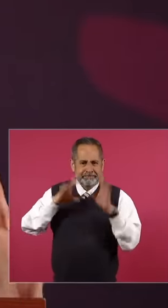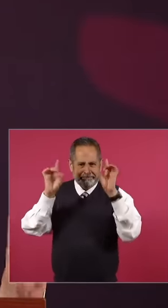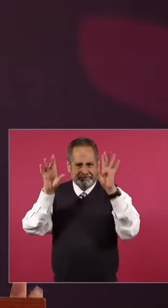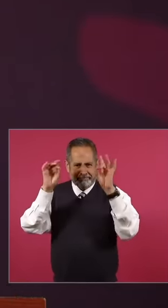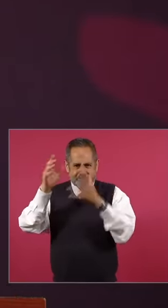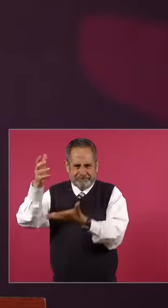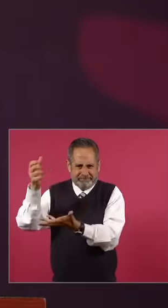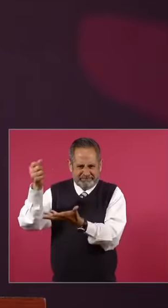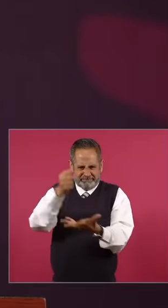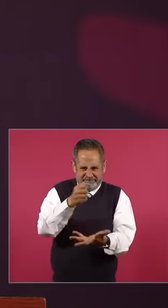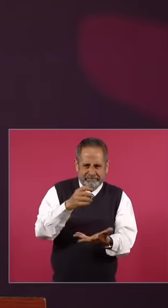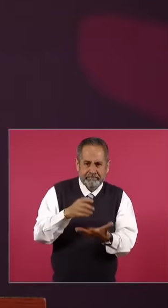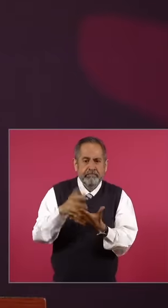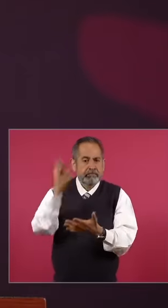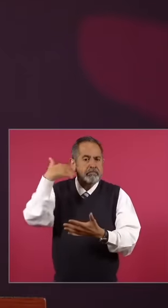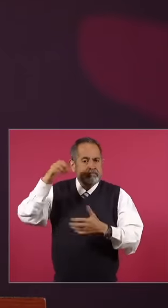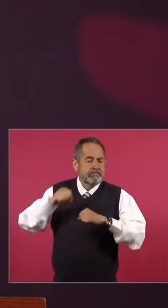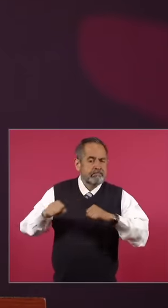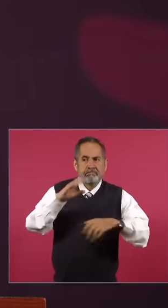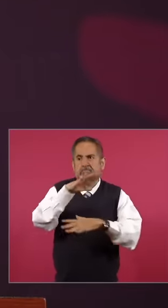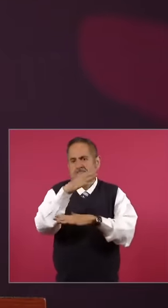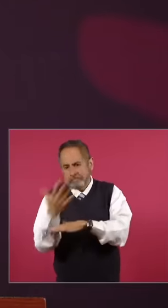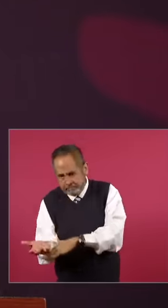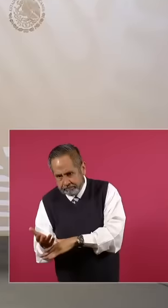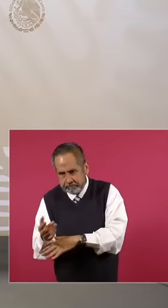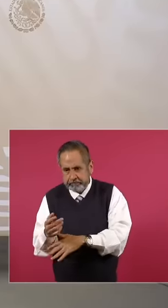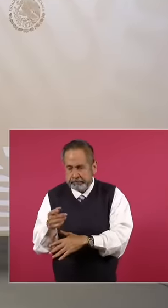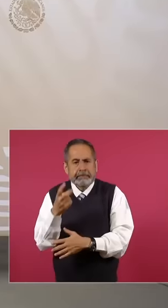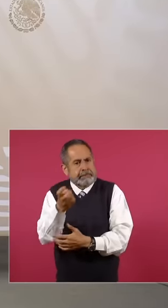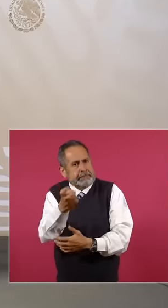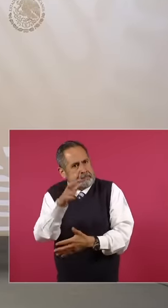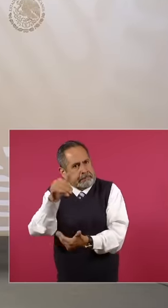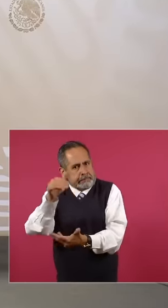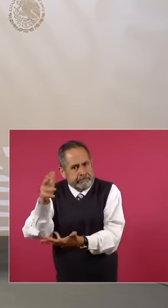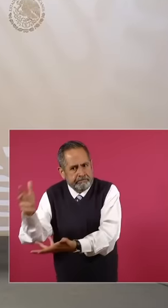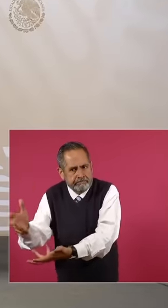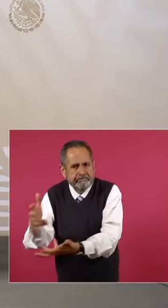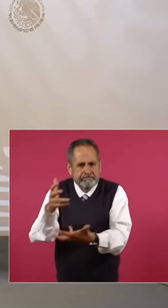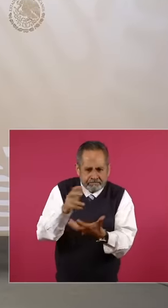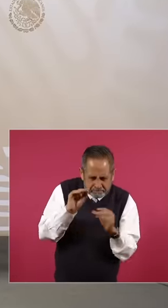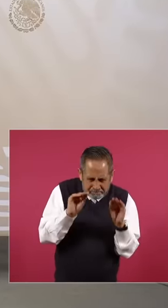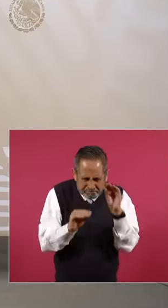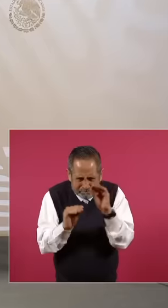a sculpture that fell in the earthquake remove it so that the workers who are going